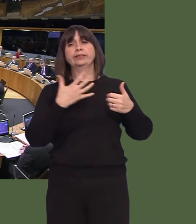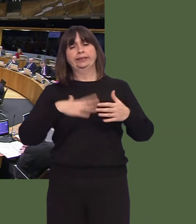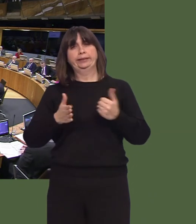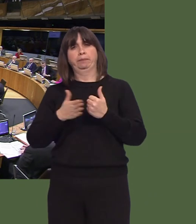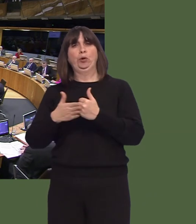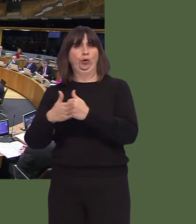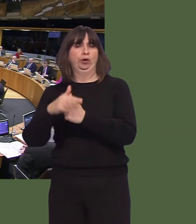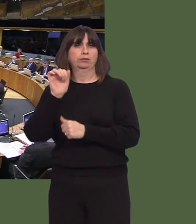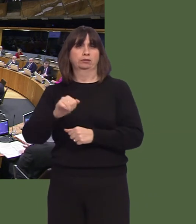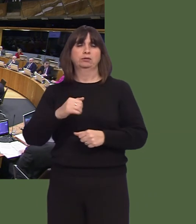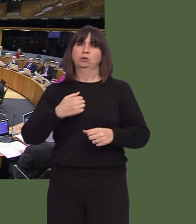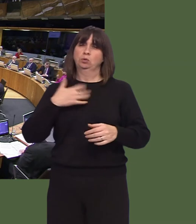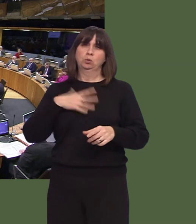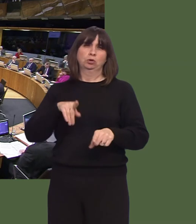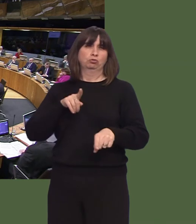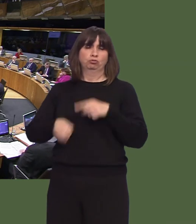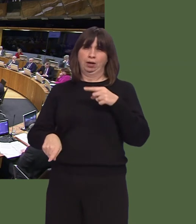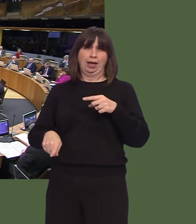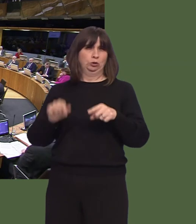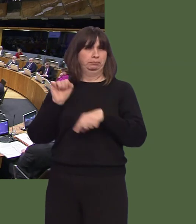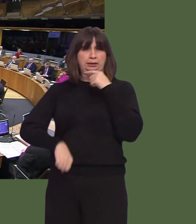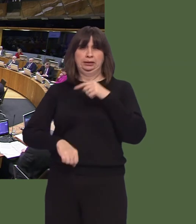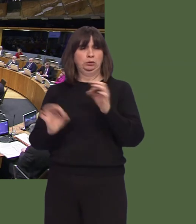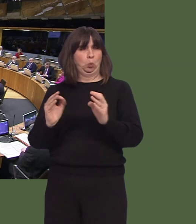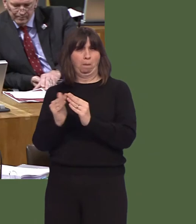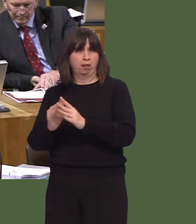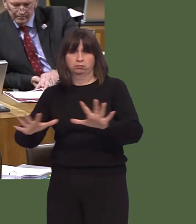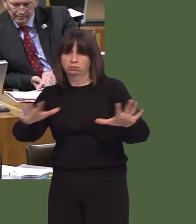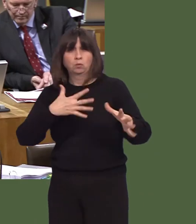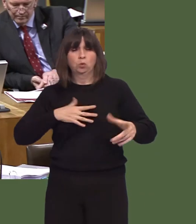Our commitment to combatting homelessness is demonstrated by the priority given to it